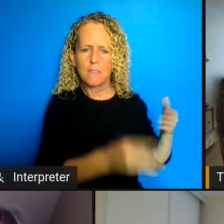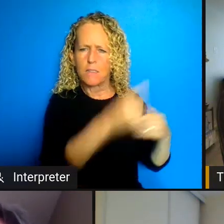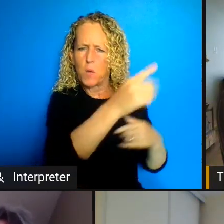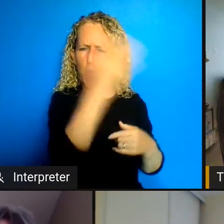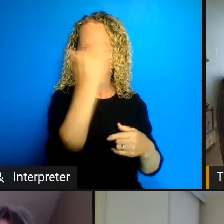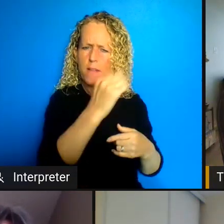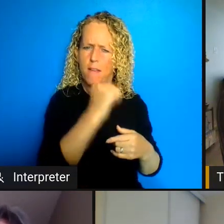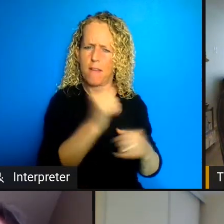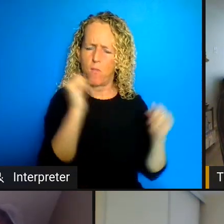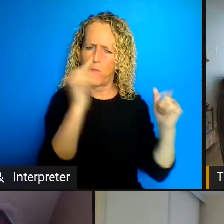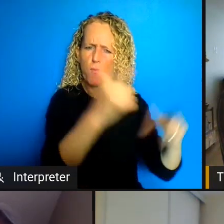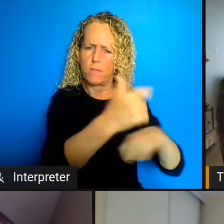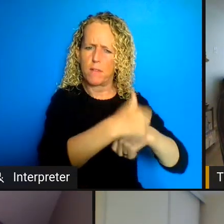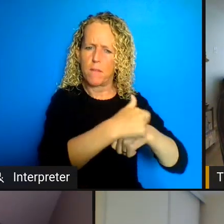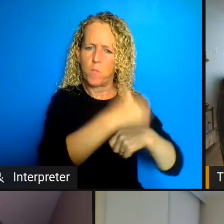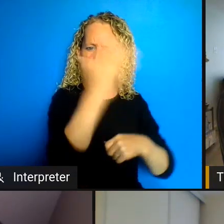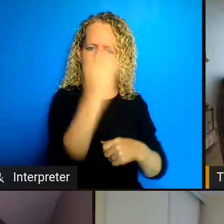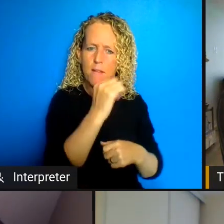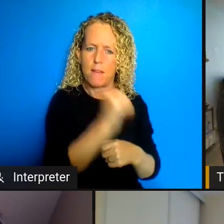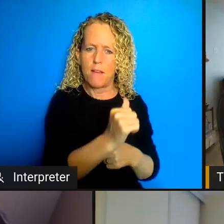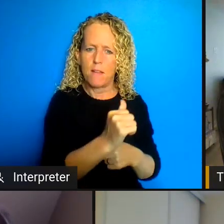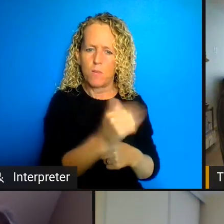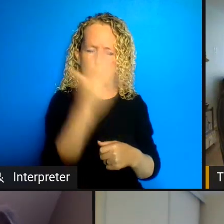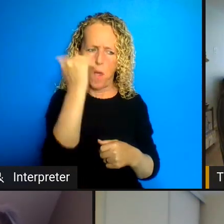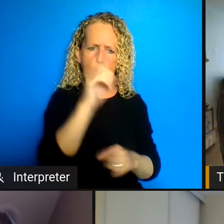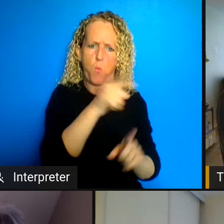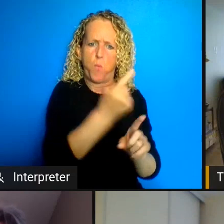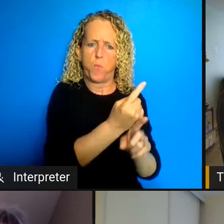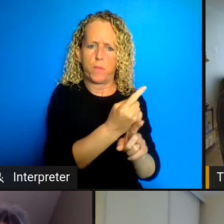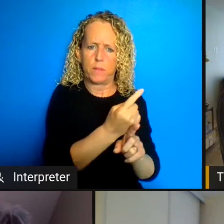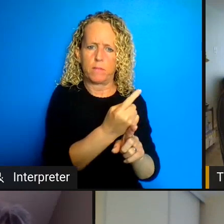suggestion was made again this is a mast head editorial from The Globe and